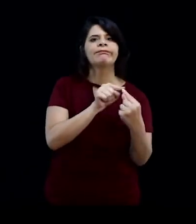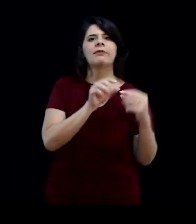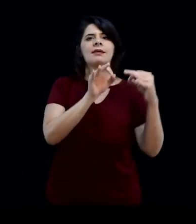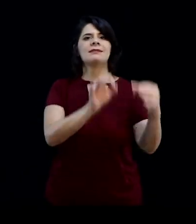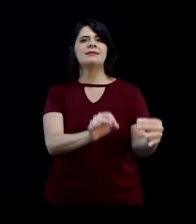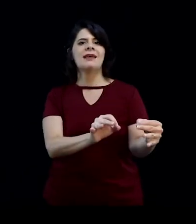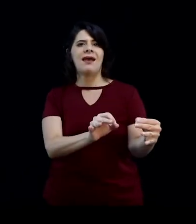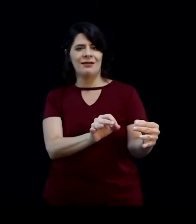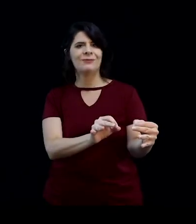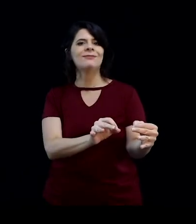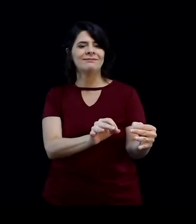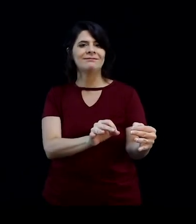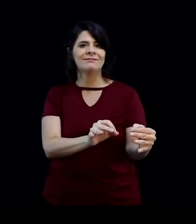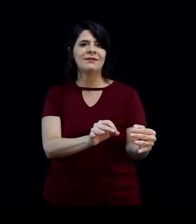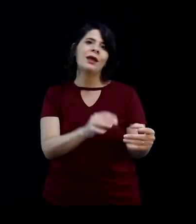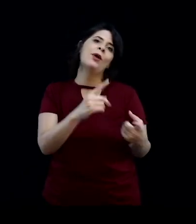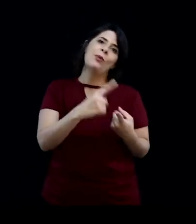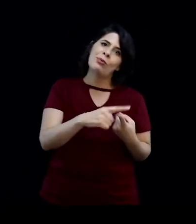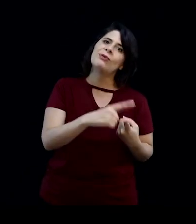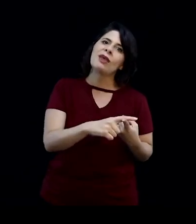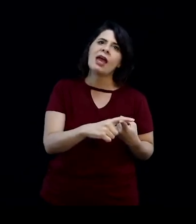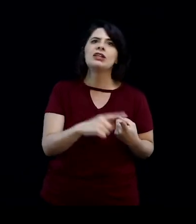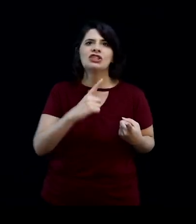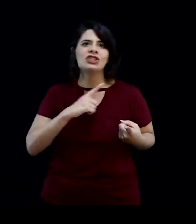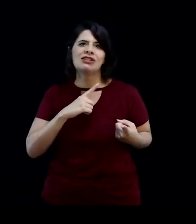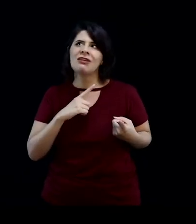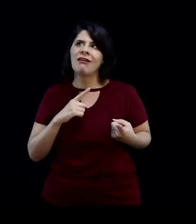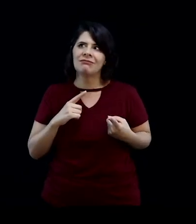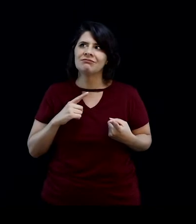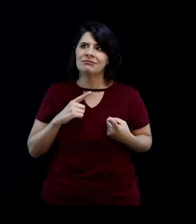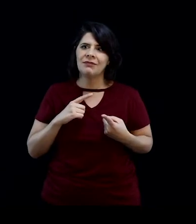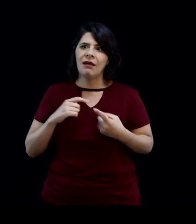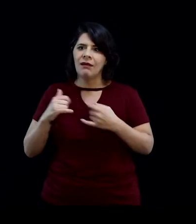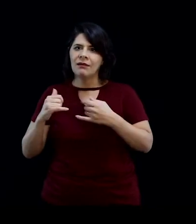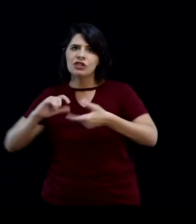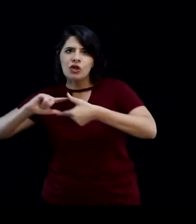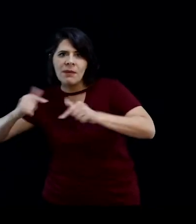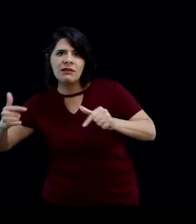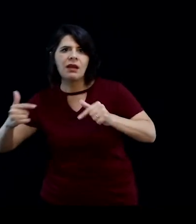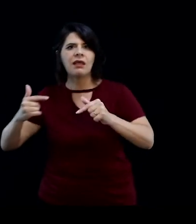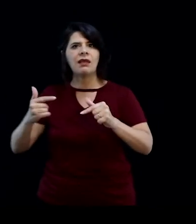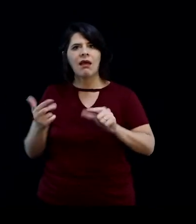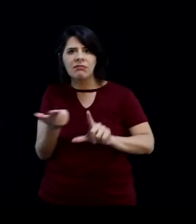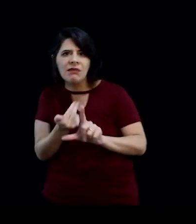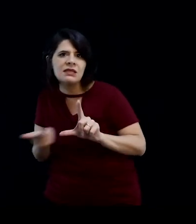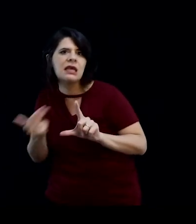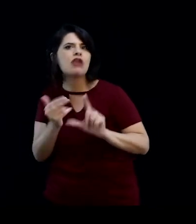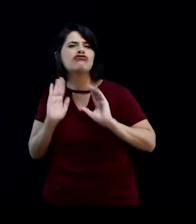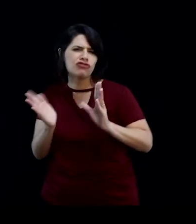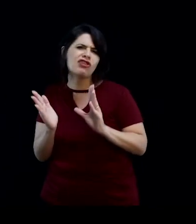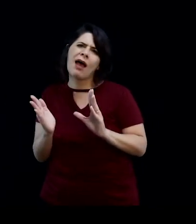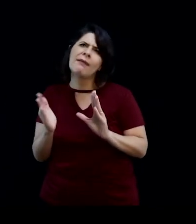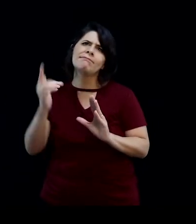because they already came from a more graphic universe, so no translation would be needed.